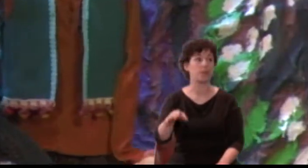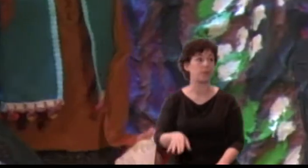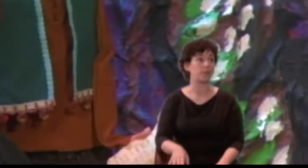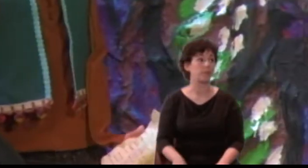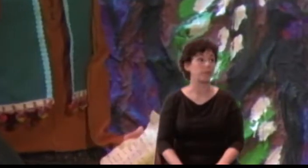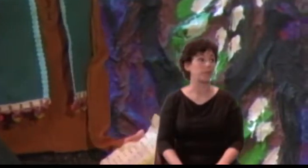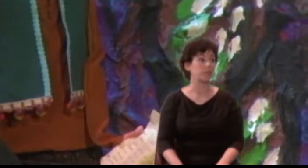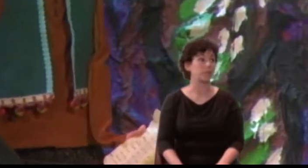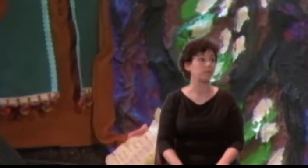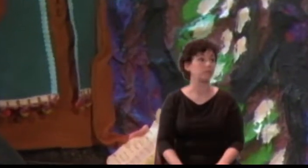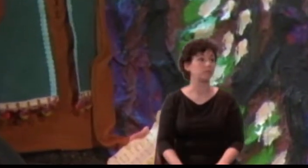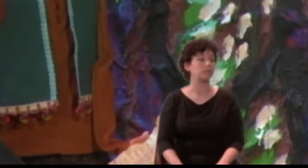Peter Quince